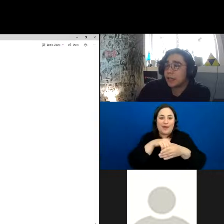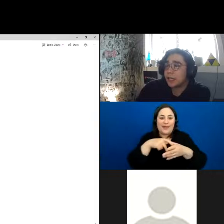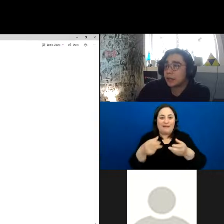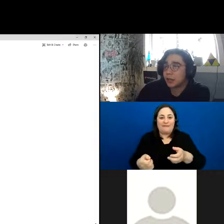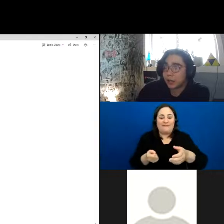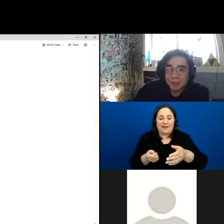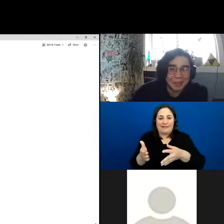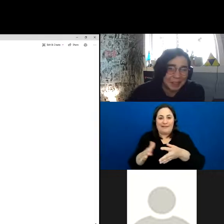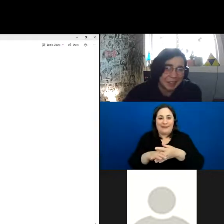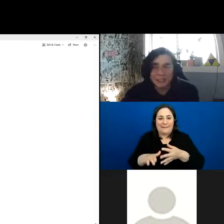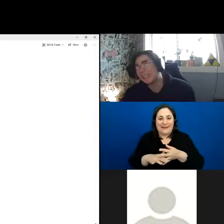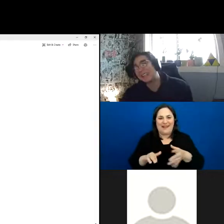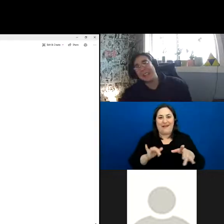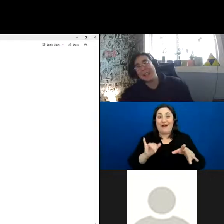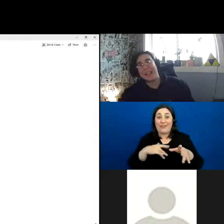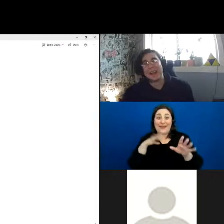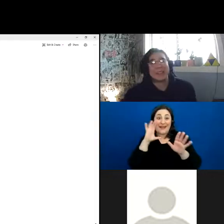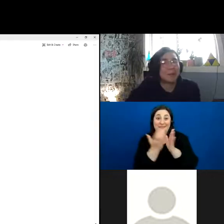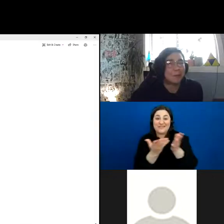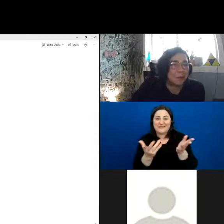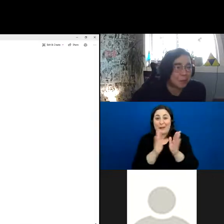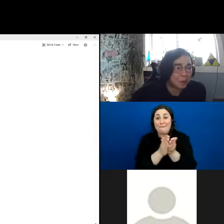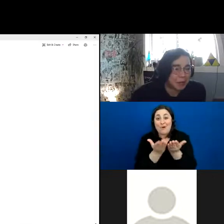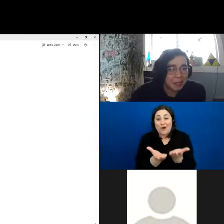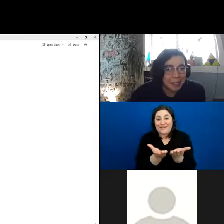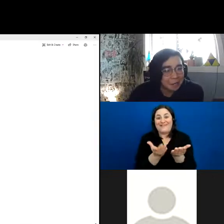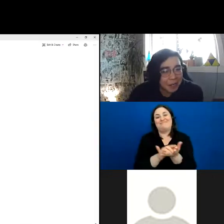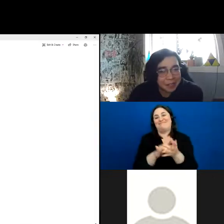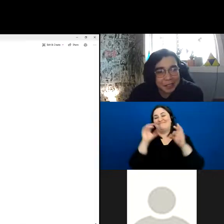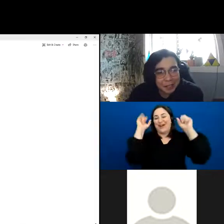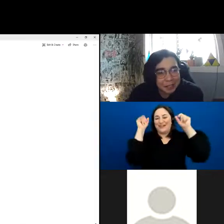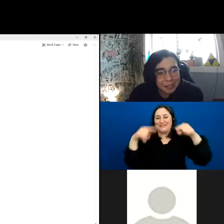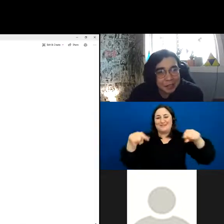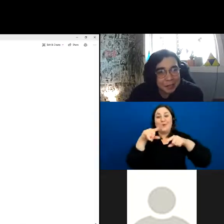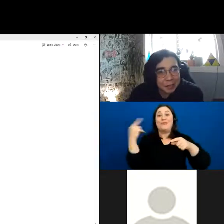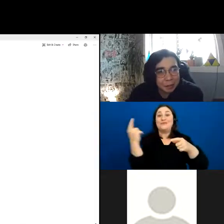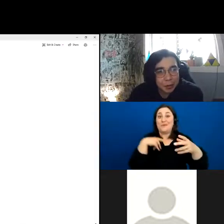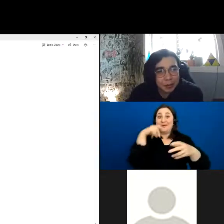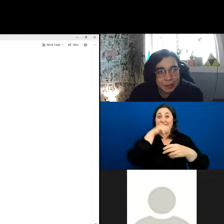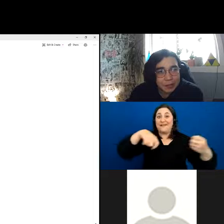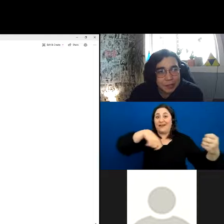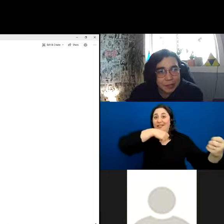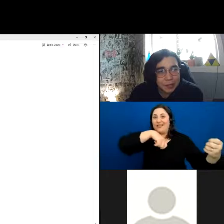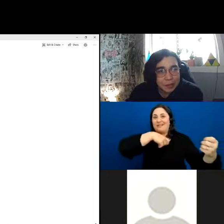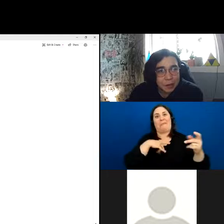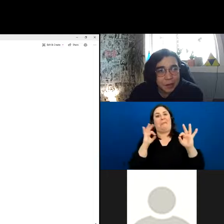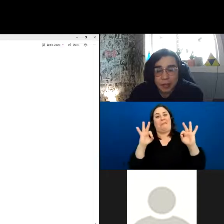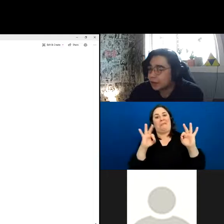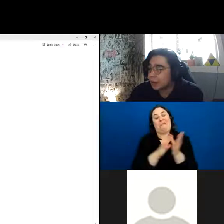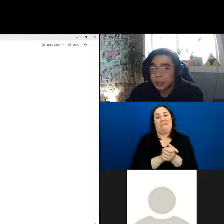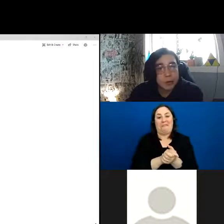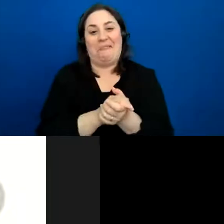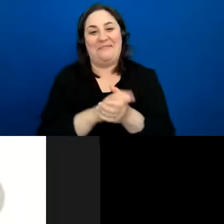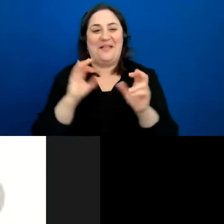it’s a book. Awesome everybody. Violin. Alright, I will stop sharing that now,